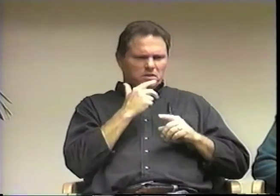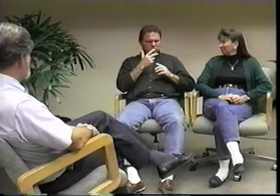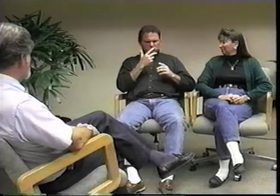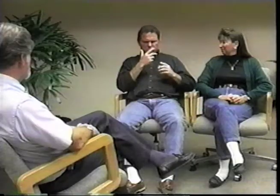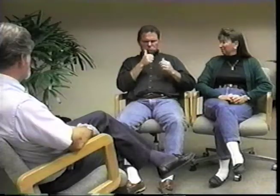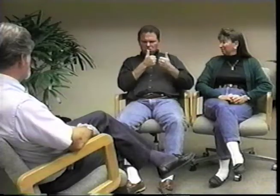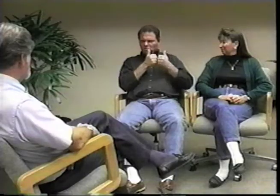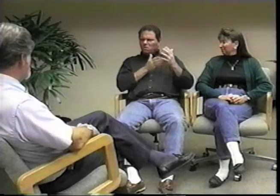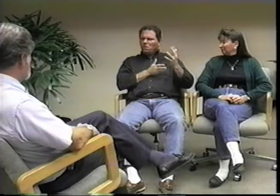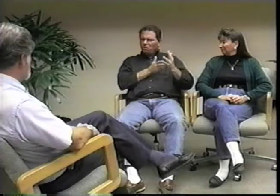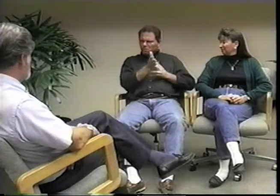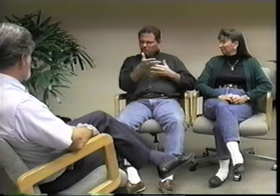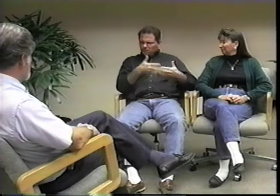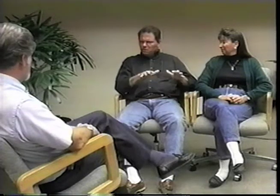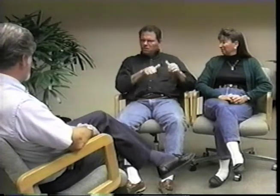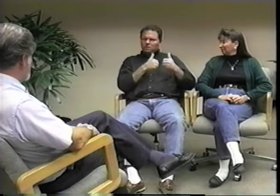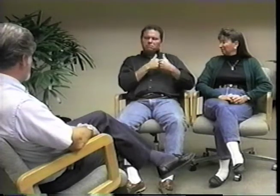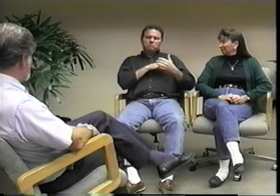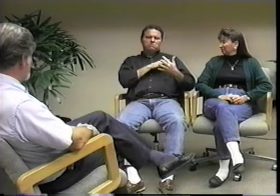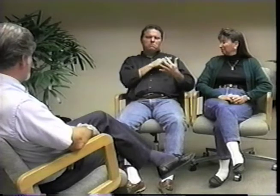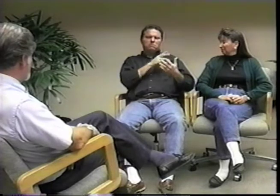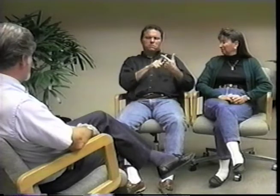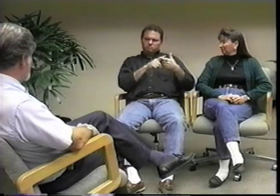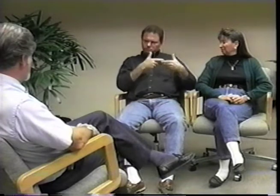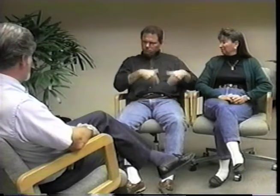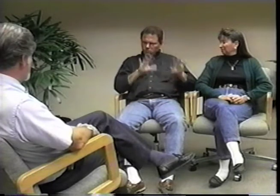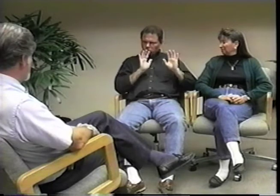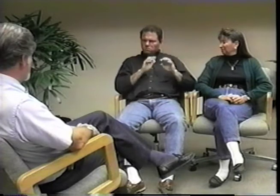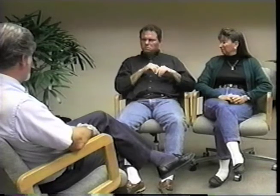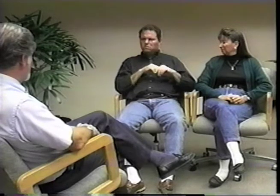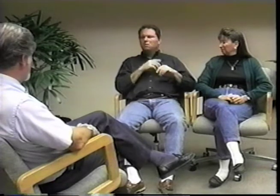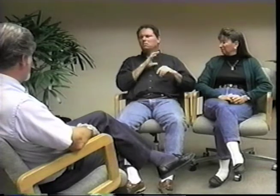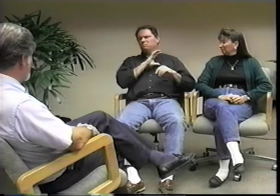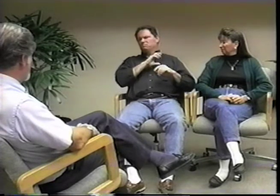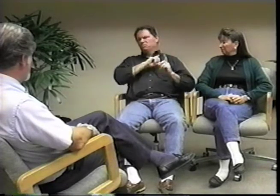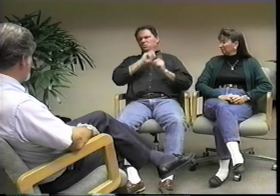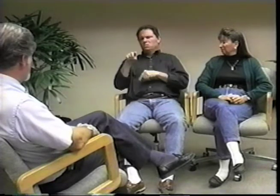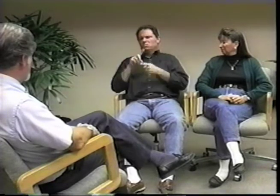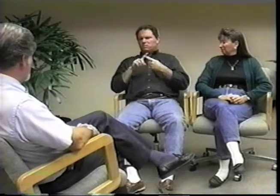That's when I went to TVI.